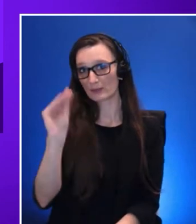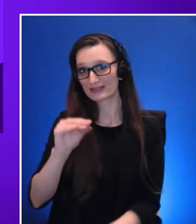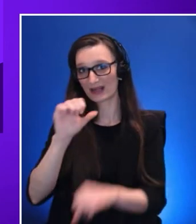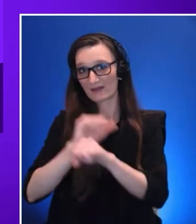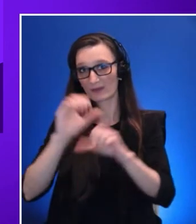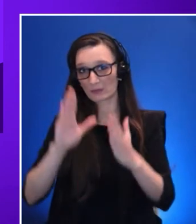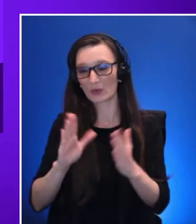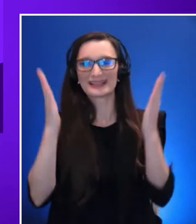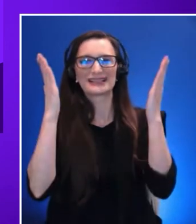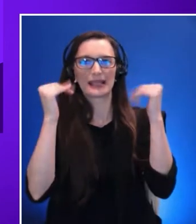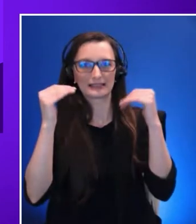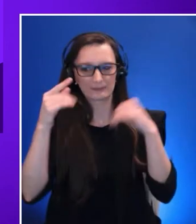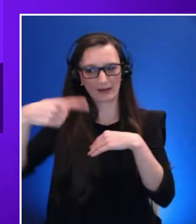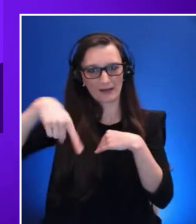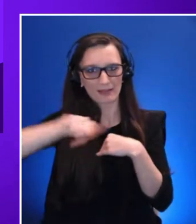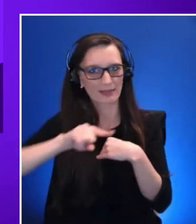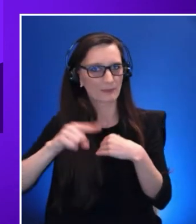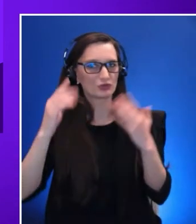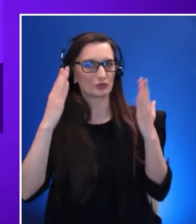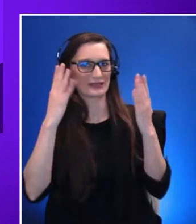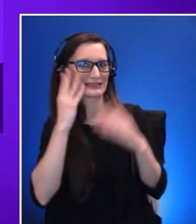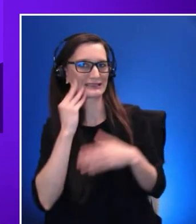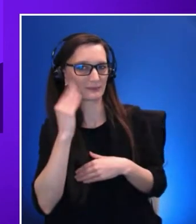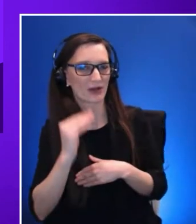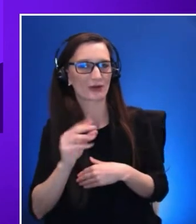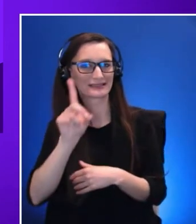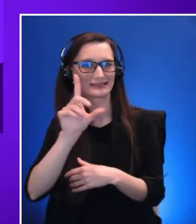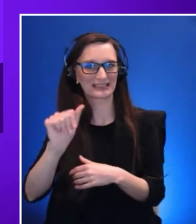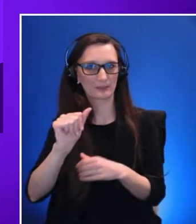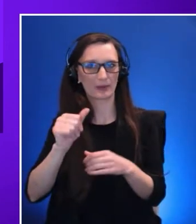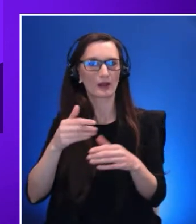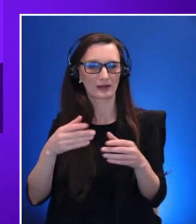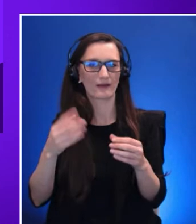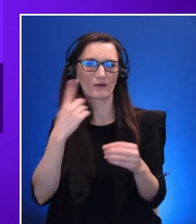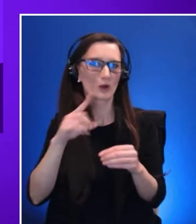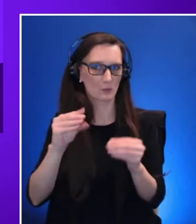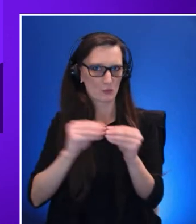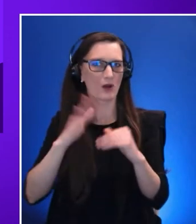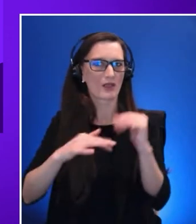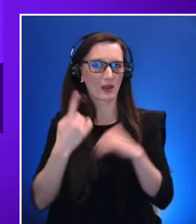of lasting more than a year. Organizations need to be prepared to bridge those gaps in